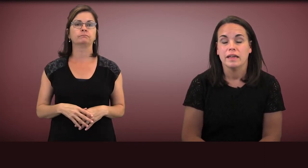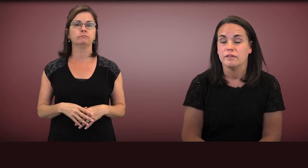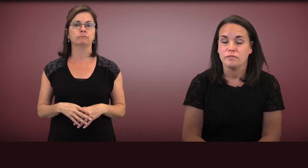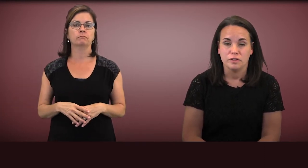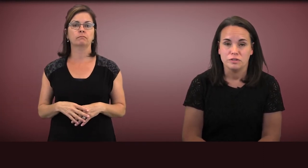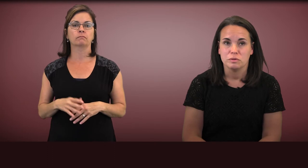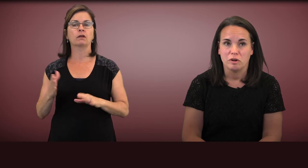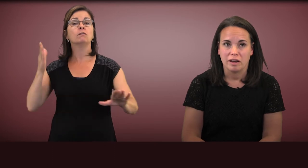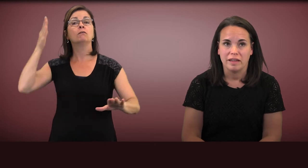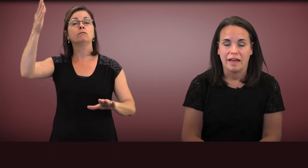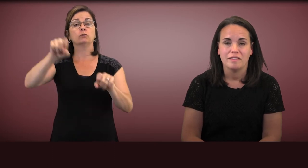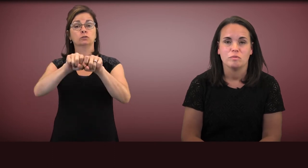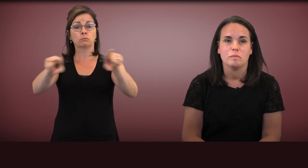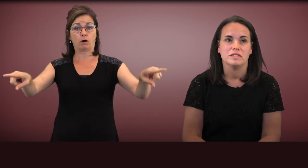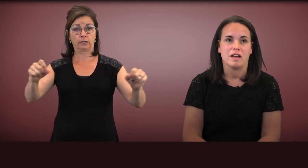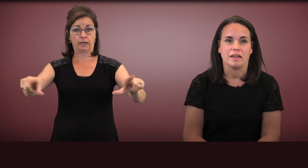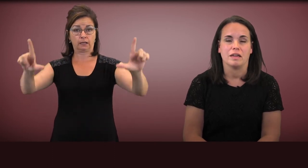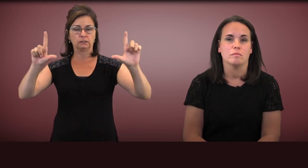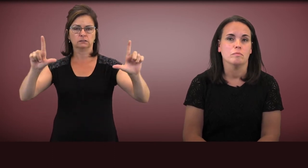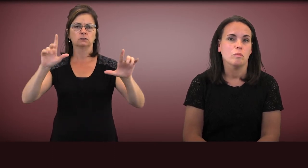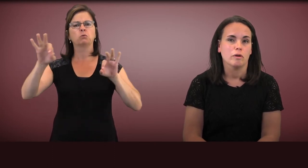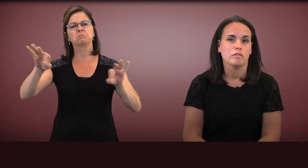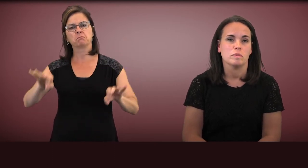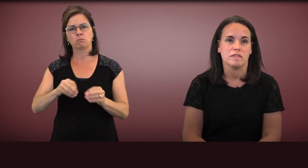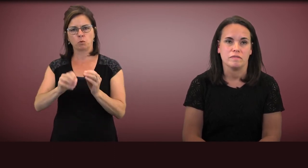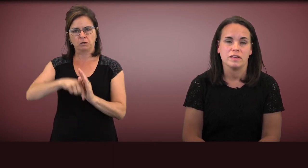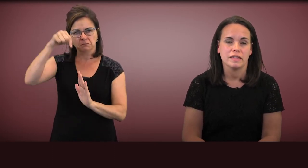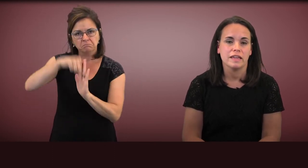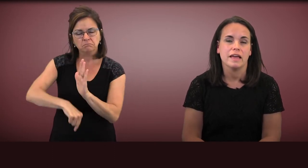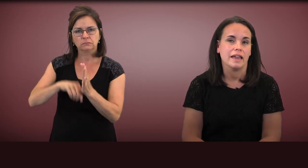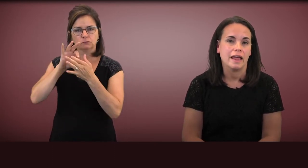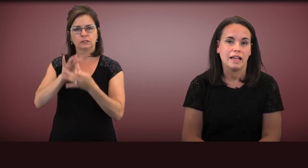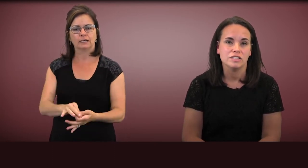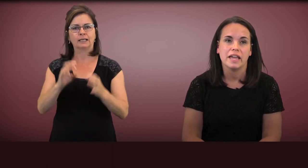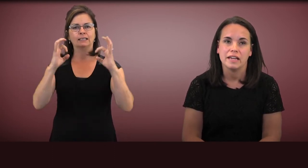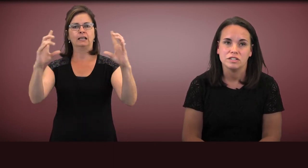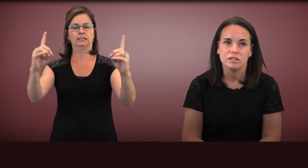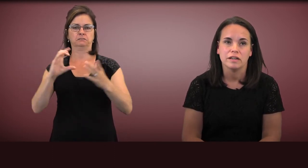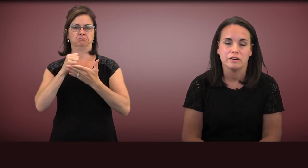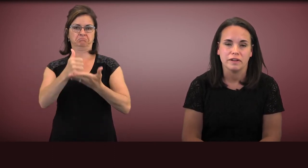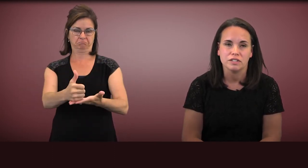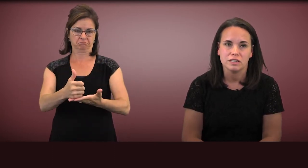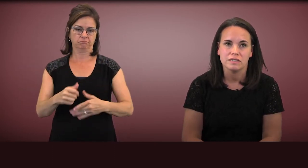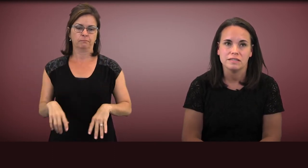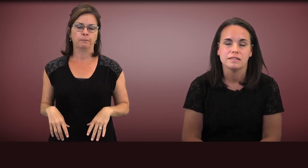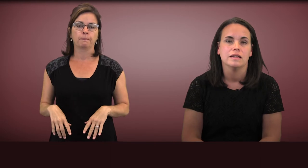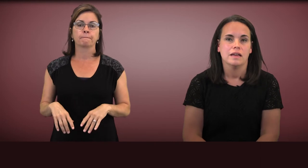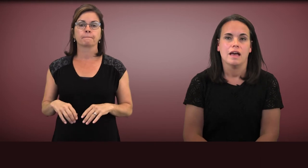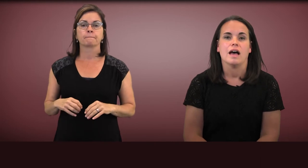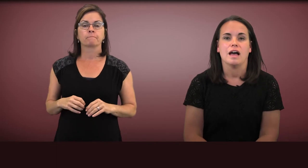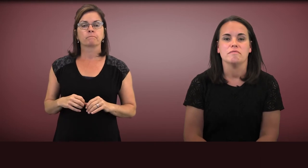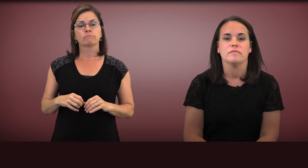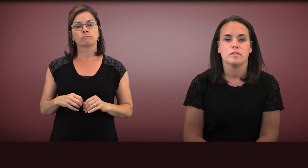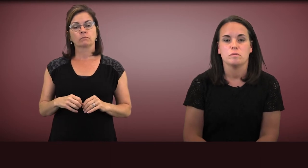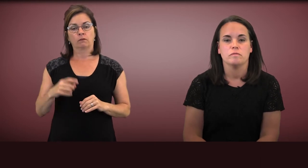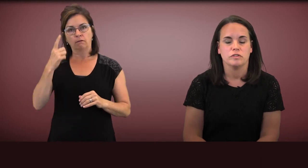In a future broadcast, we'll be talking more specifically at educational interventions